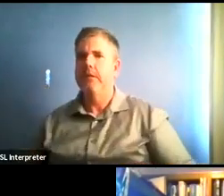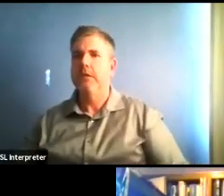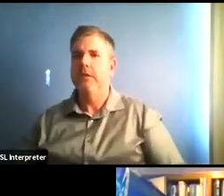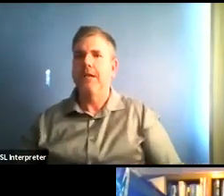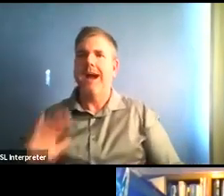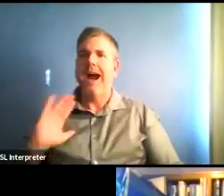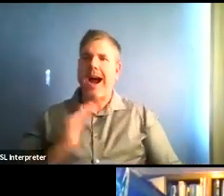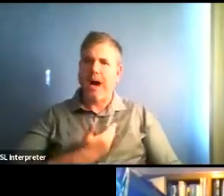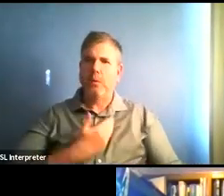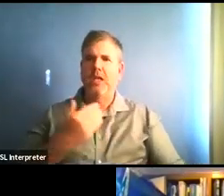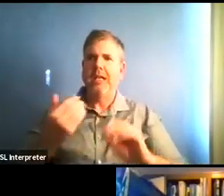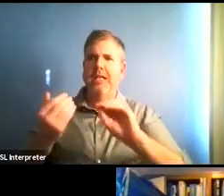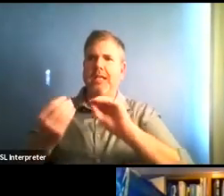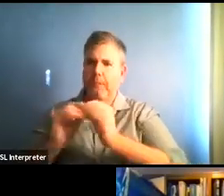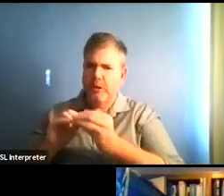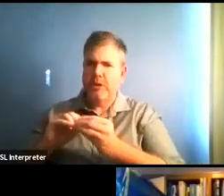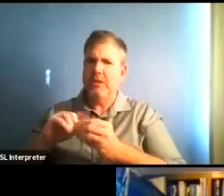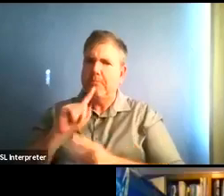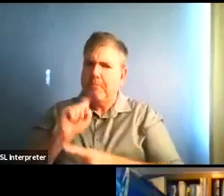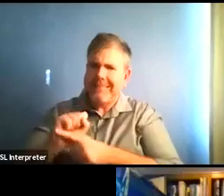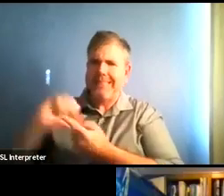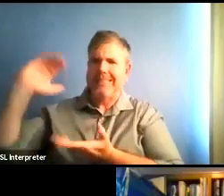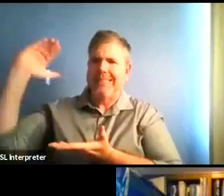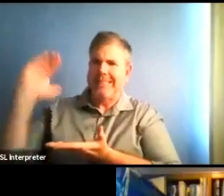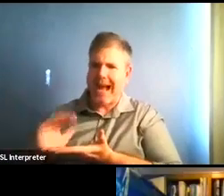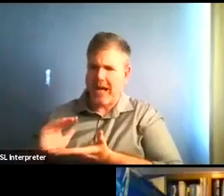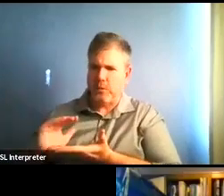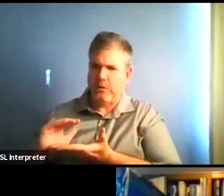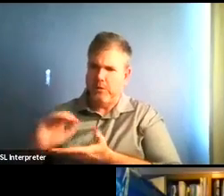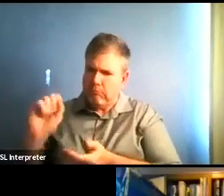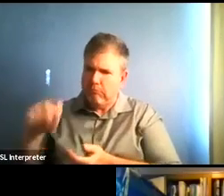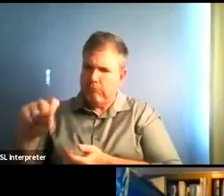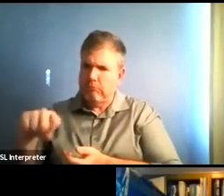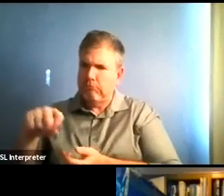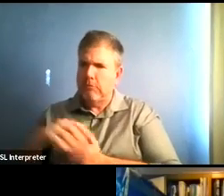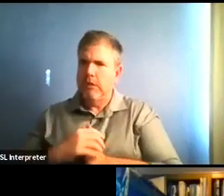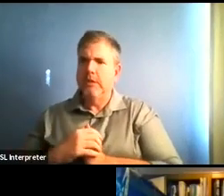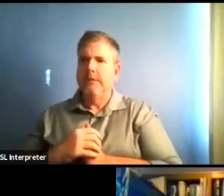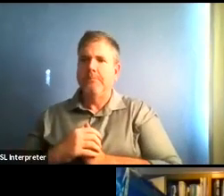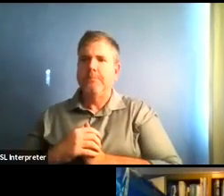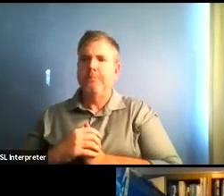We've gone from a case rate of 15 to 16 new cases per day